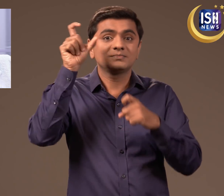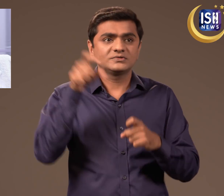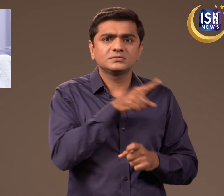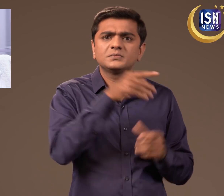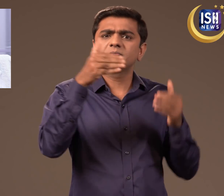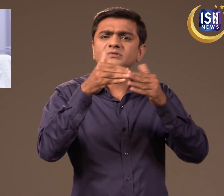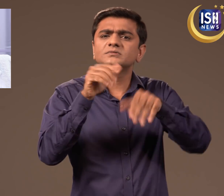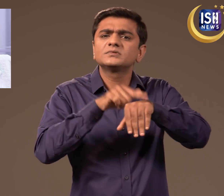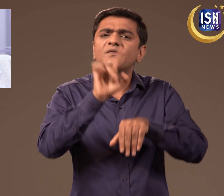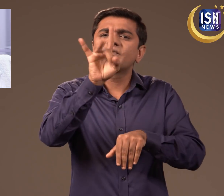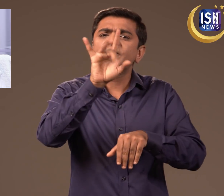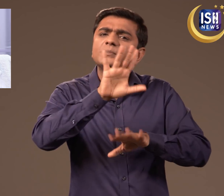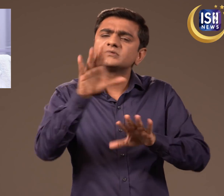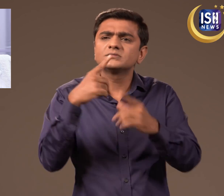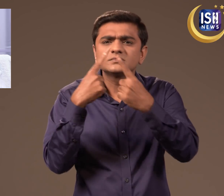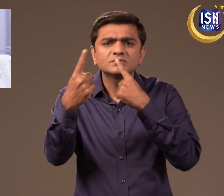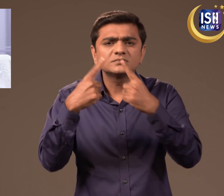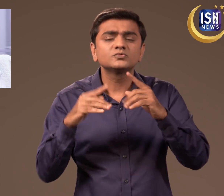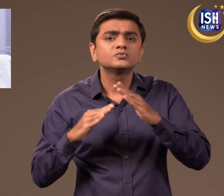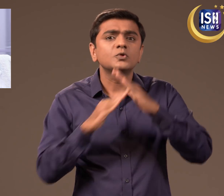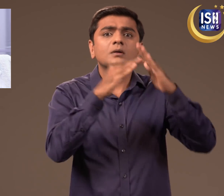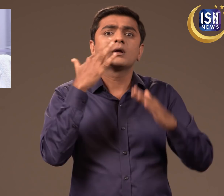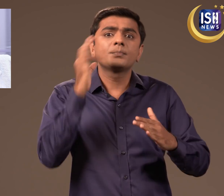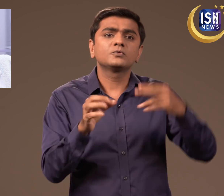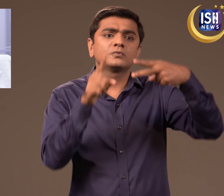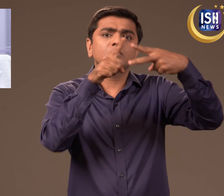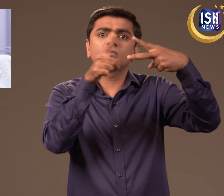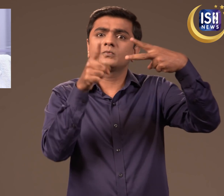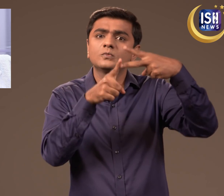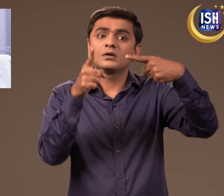He met him only for 15 minutes and discussed two top priority topics.